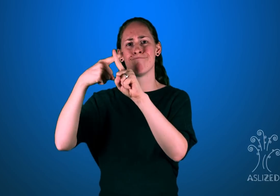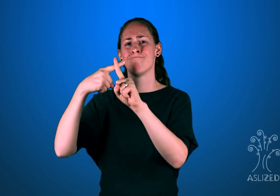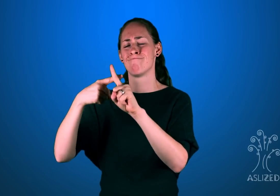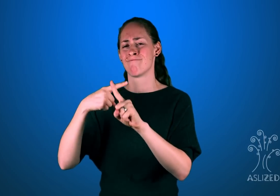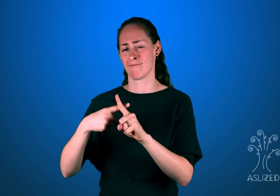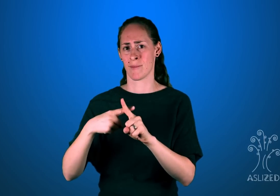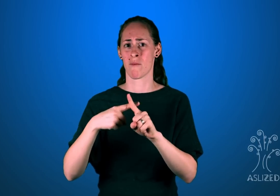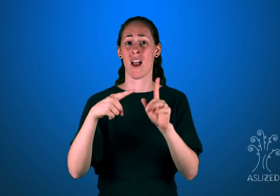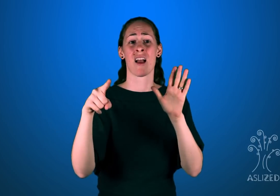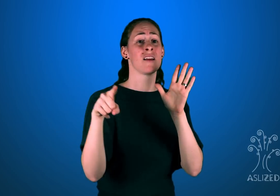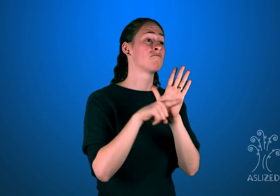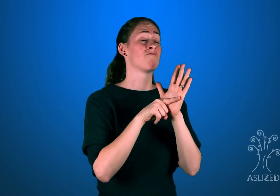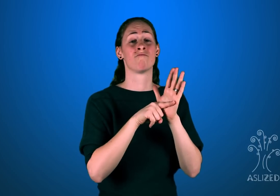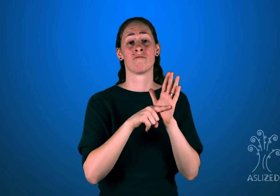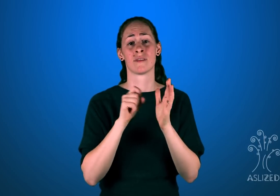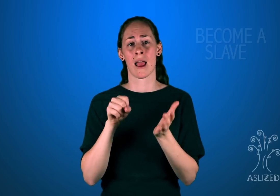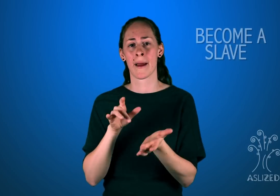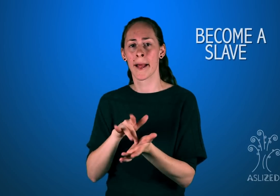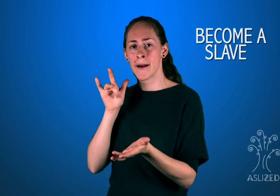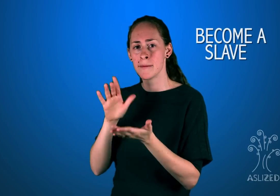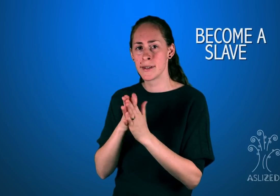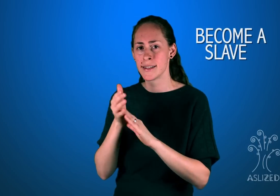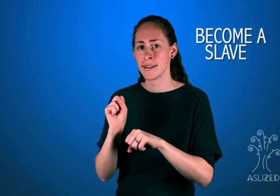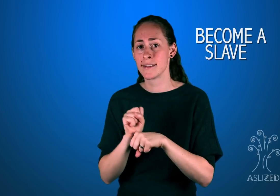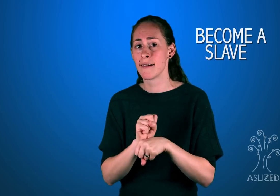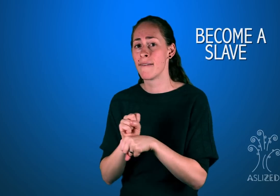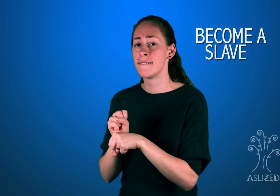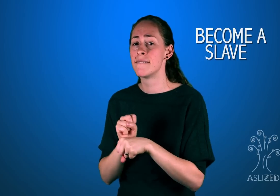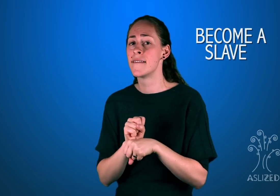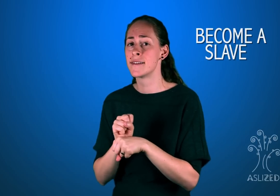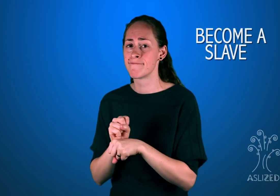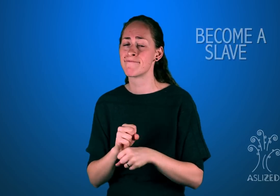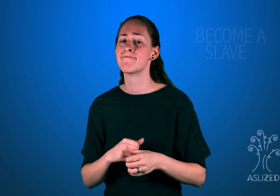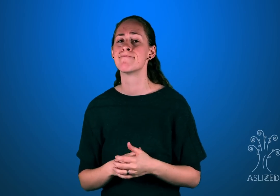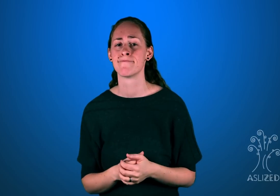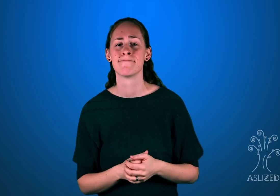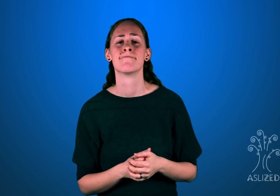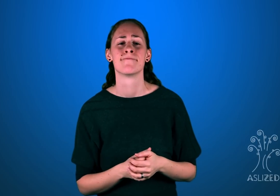however, the draw back is that the Deaf person can become a slave.